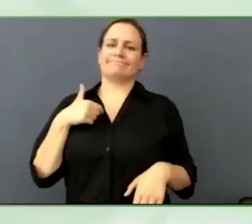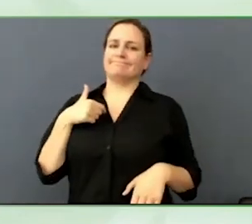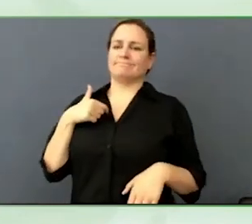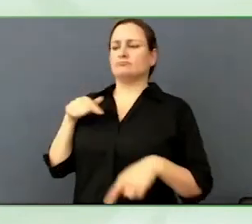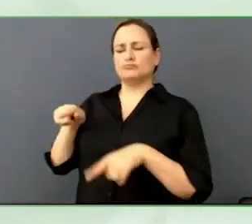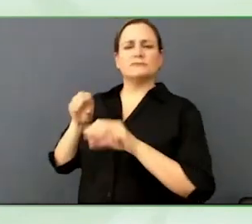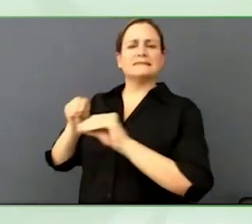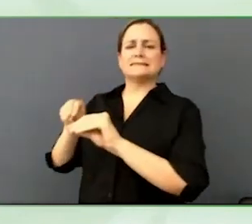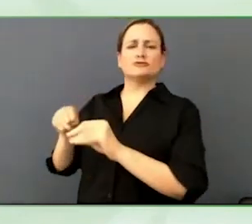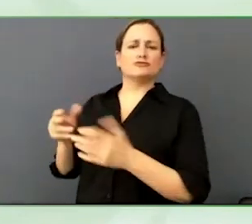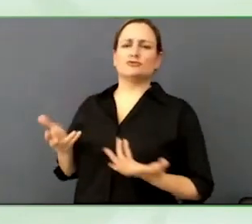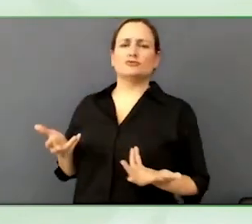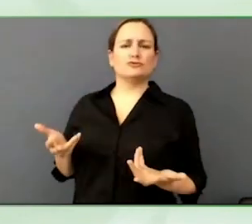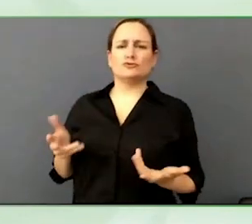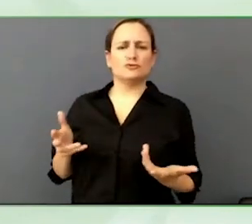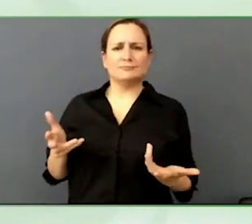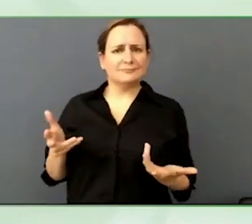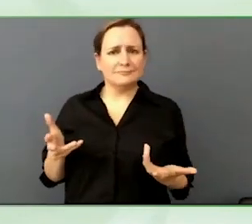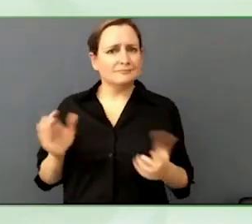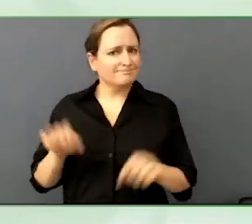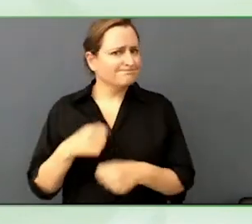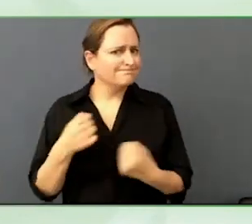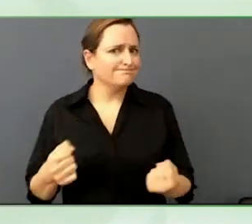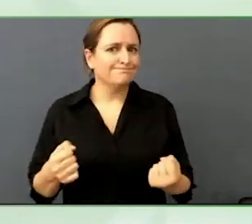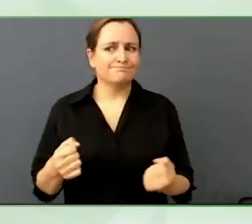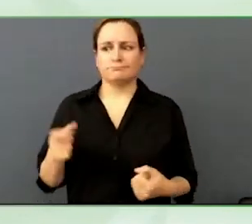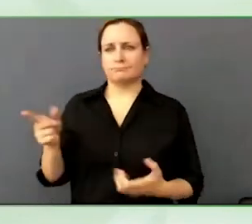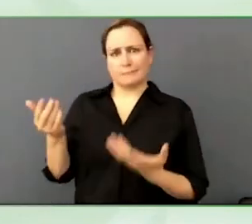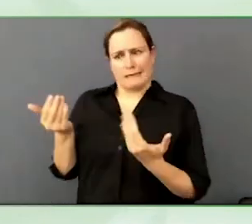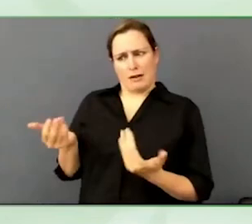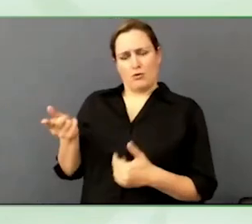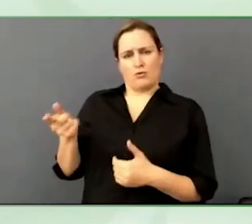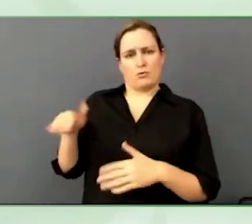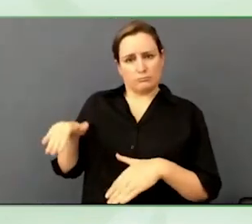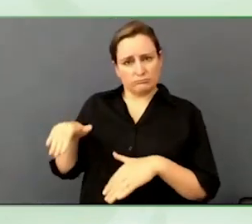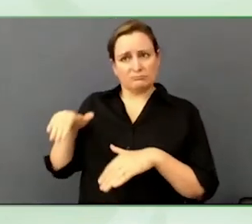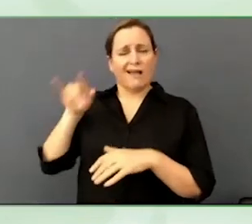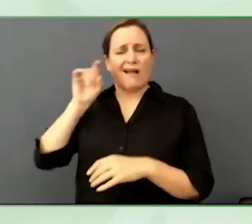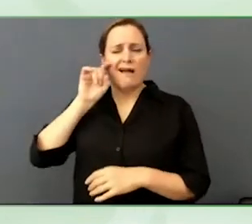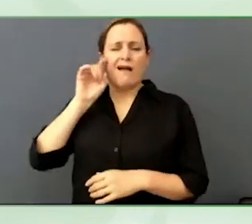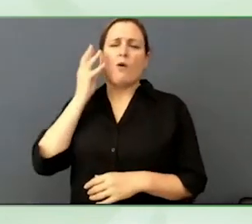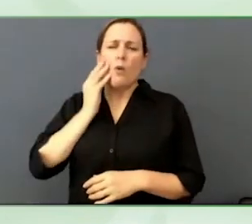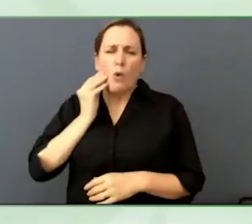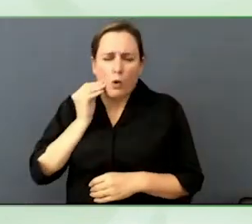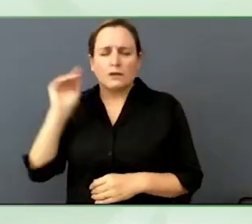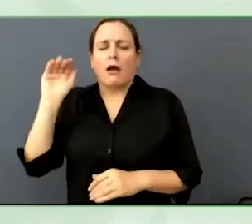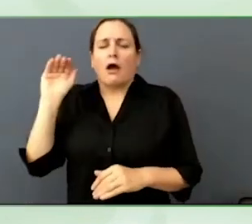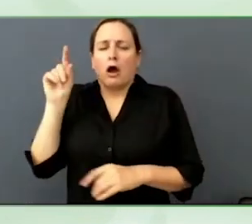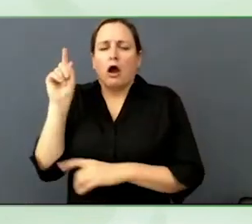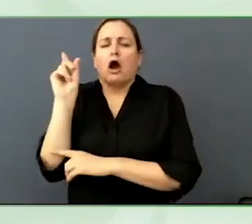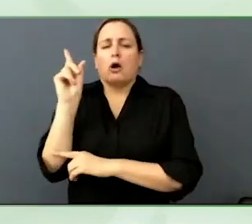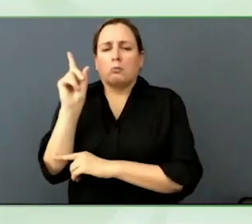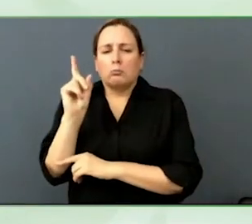How do we take advantage of that to make their lives better as they age? That is really important, especially with media, everybody is